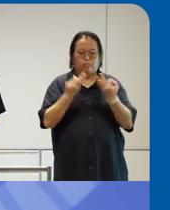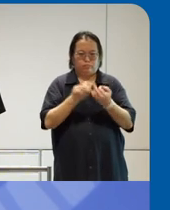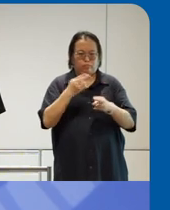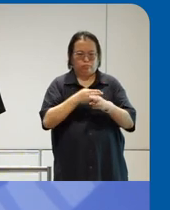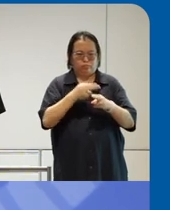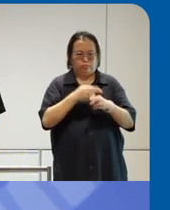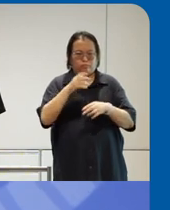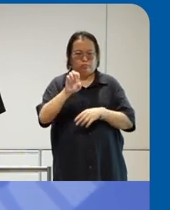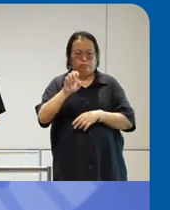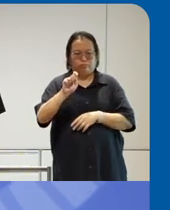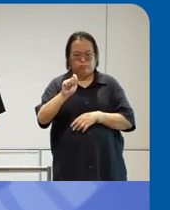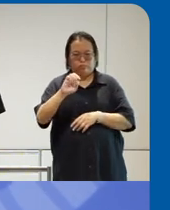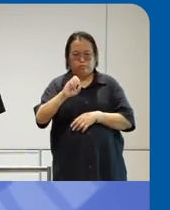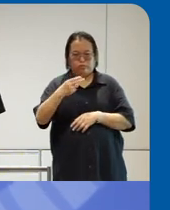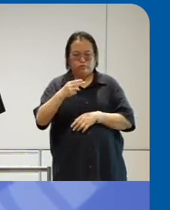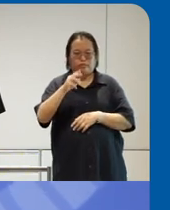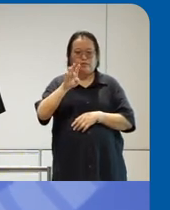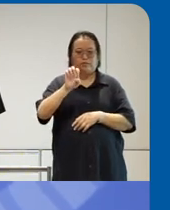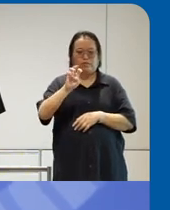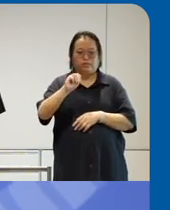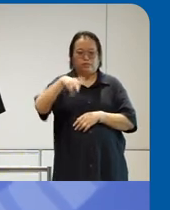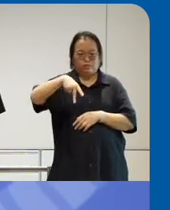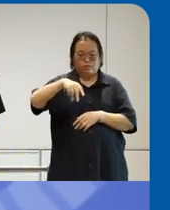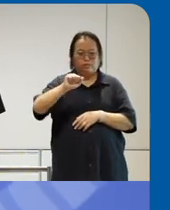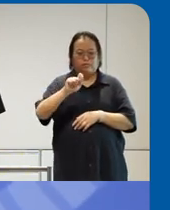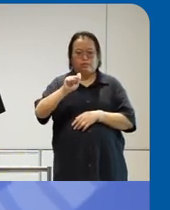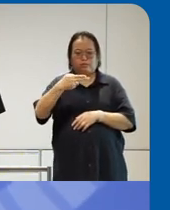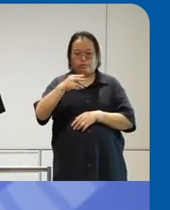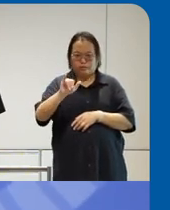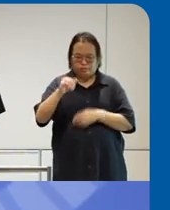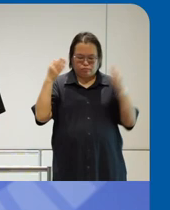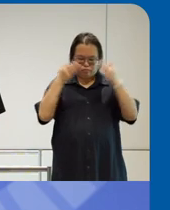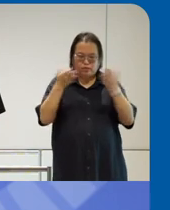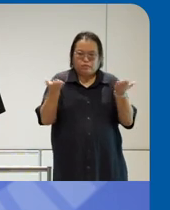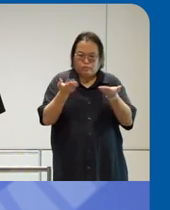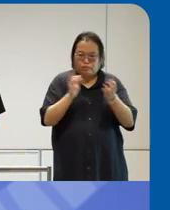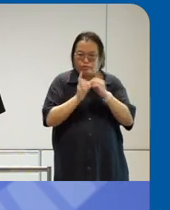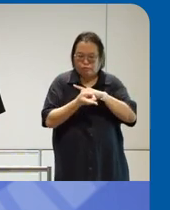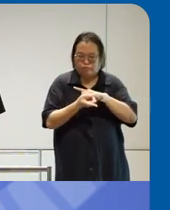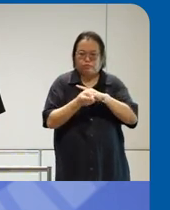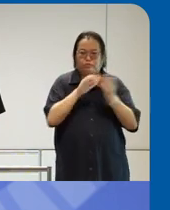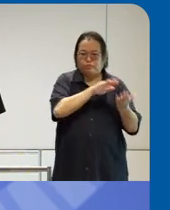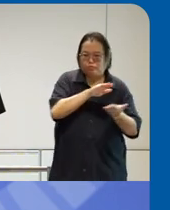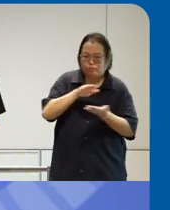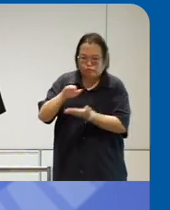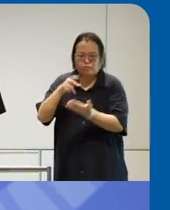and specifically I lead the unit uh focused on uh digital accessibility and accessibility projects